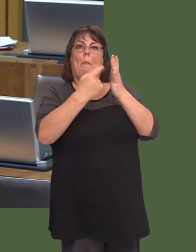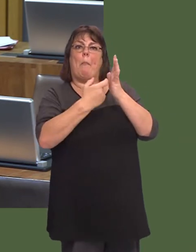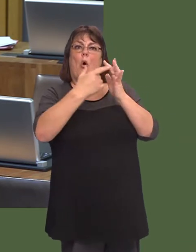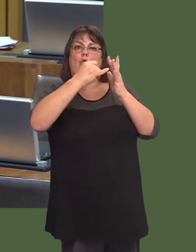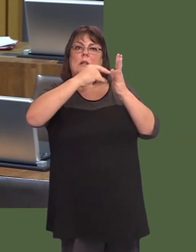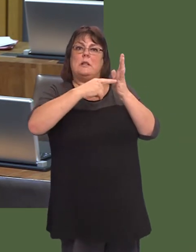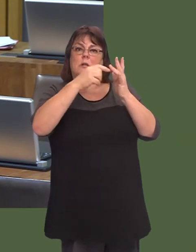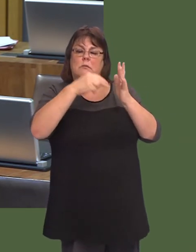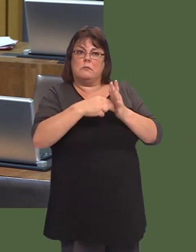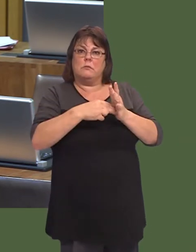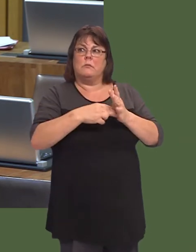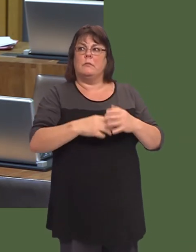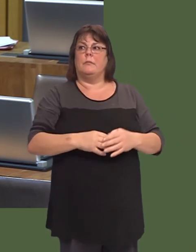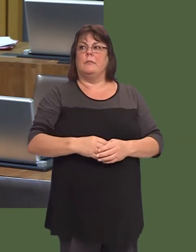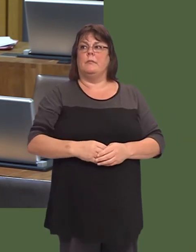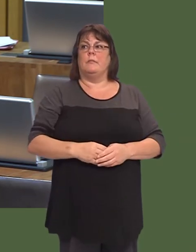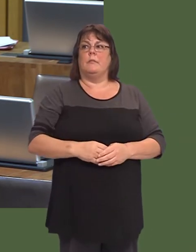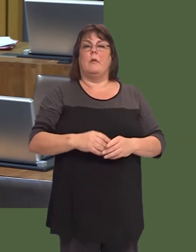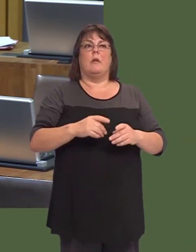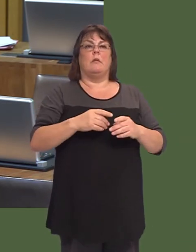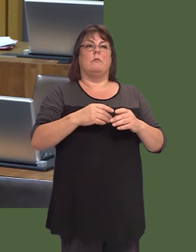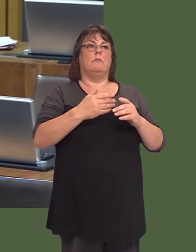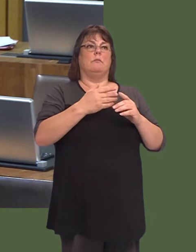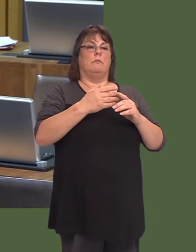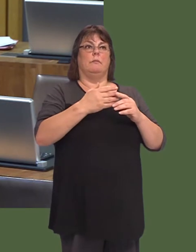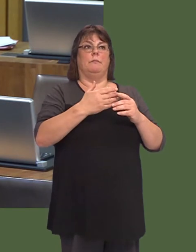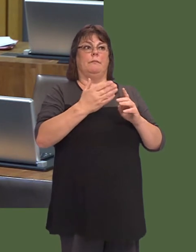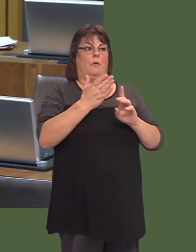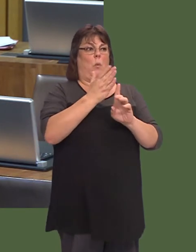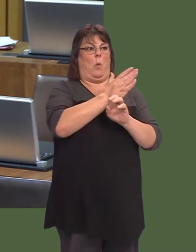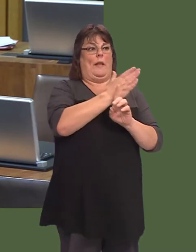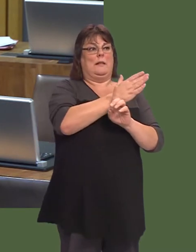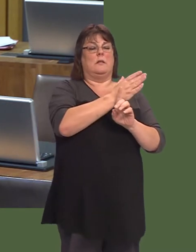yn y gorllewin, ac yn y gogledd, wrth gwrs, gyda rhai o ysbytai Lerpwl.